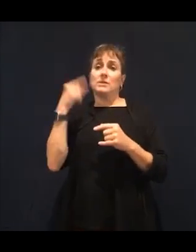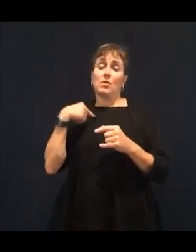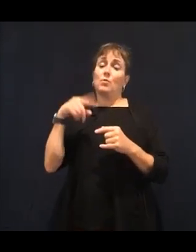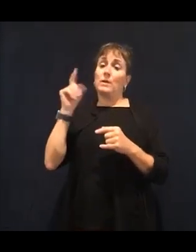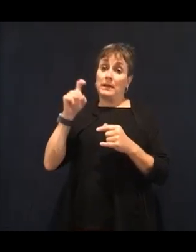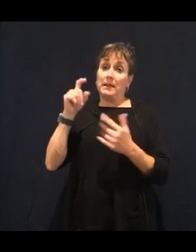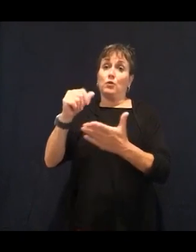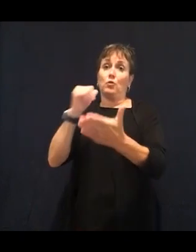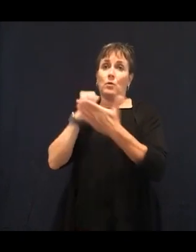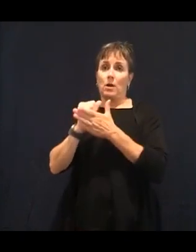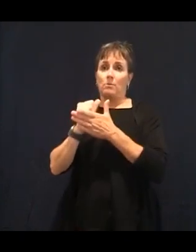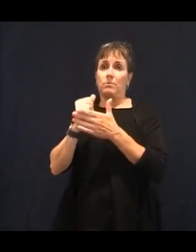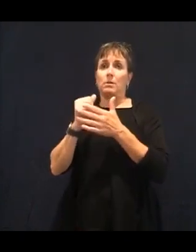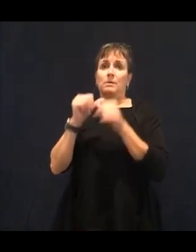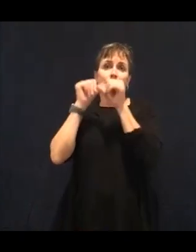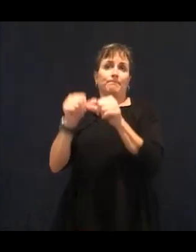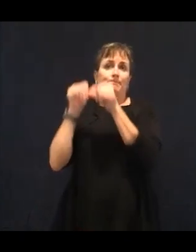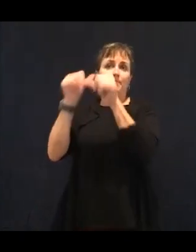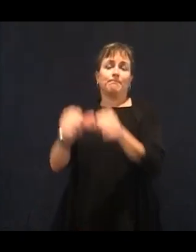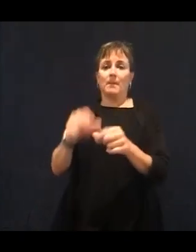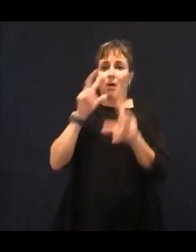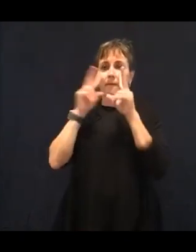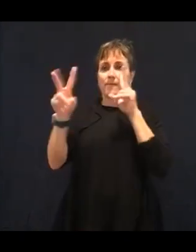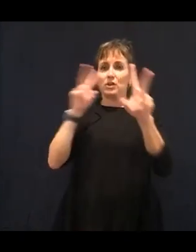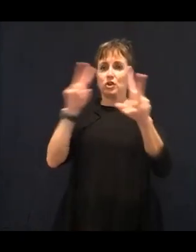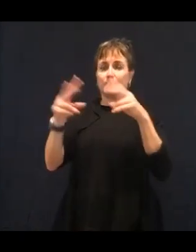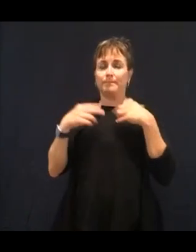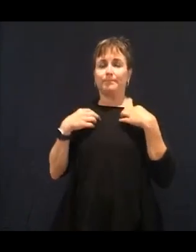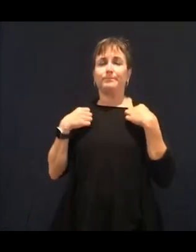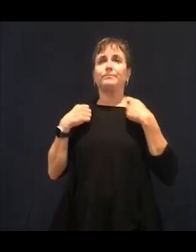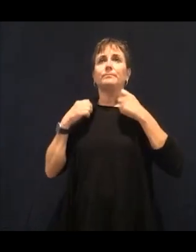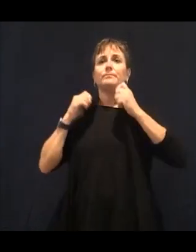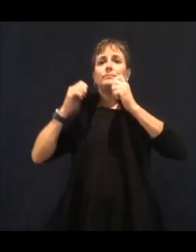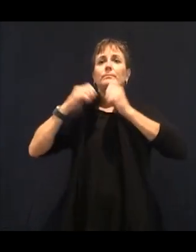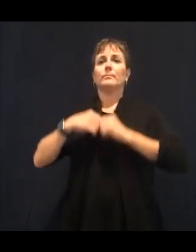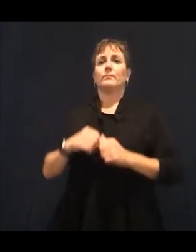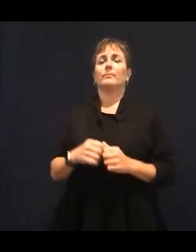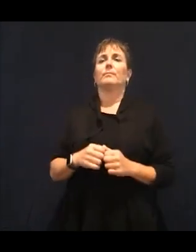is so, so, so very important. So last